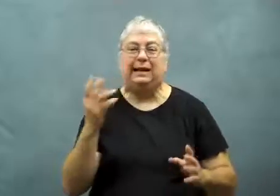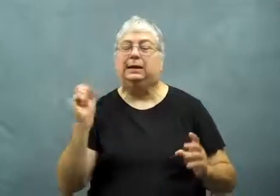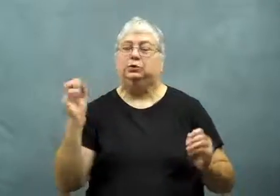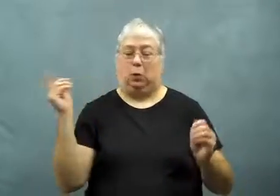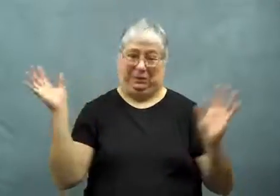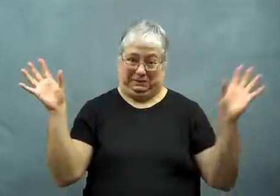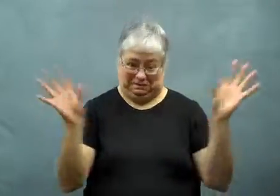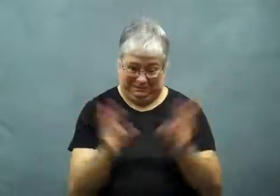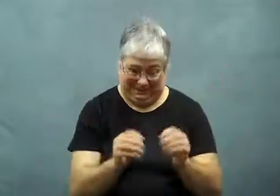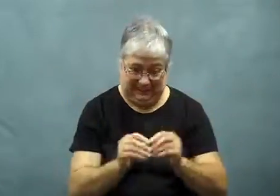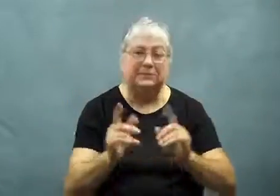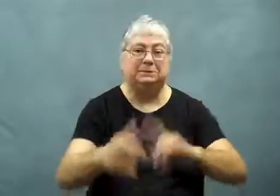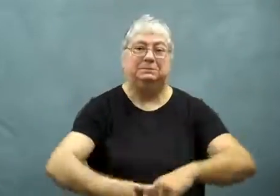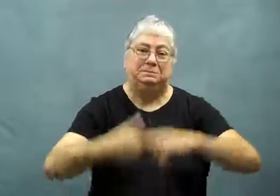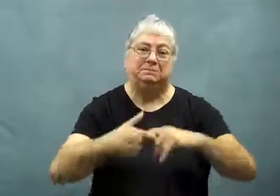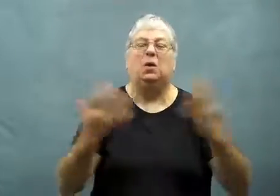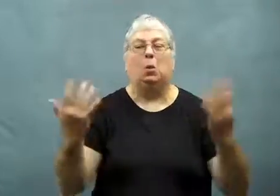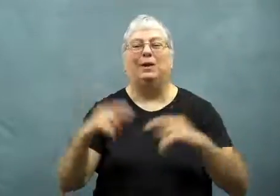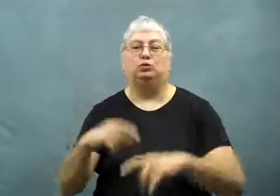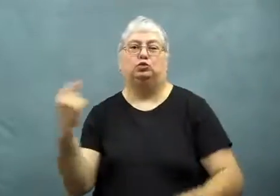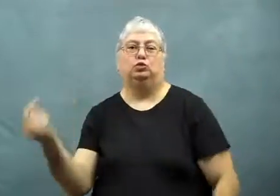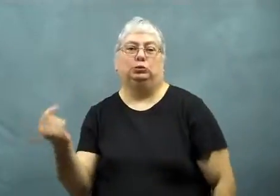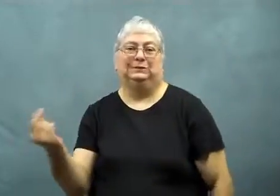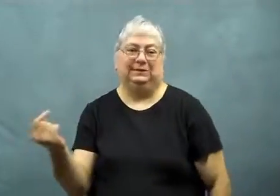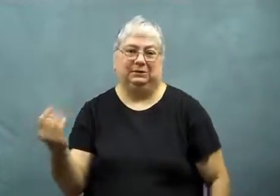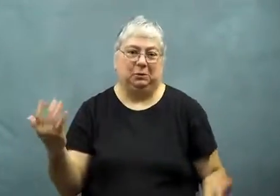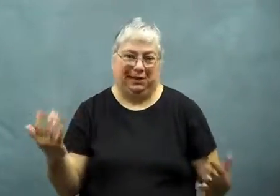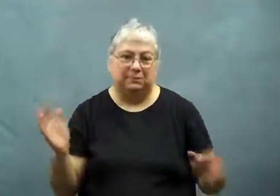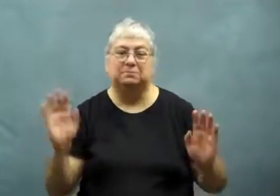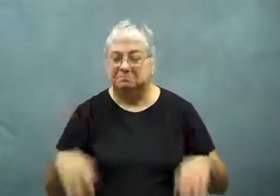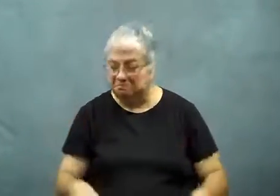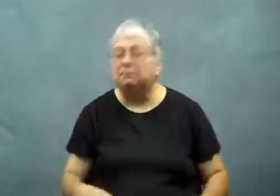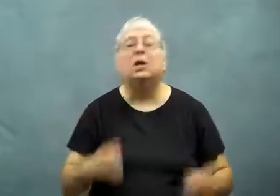So they convened briefly and adjourned to Tuesday.